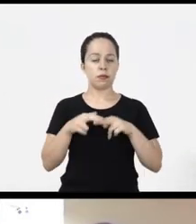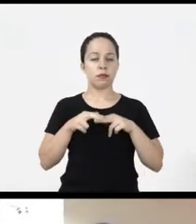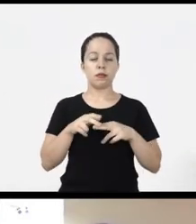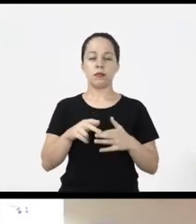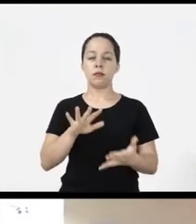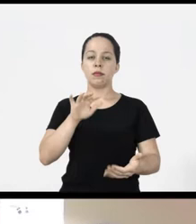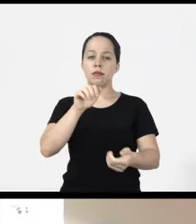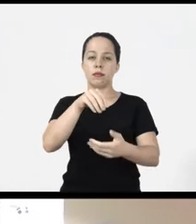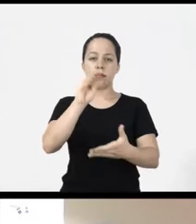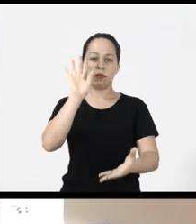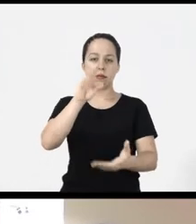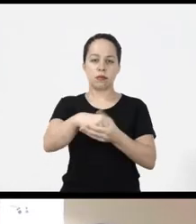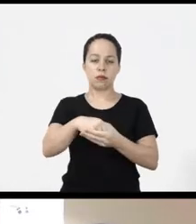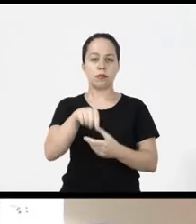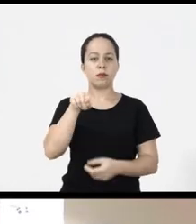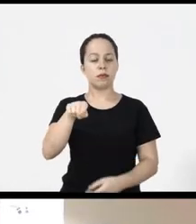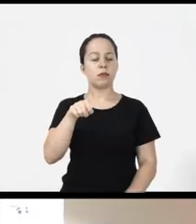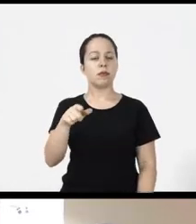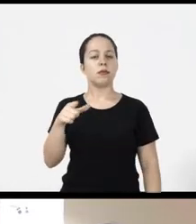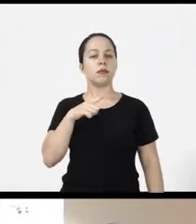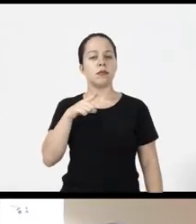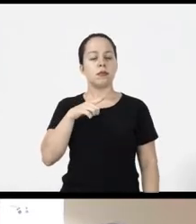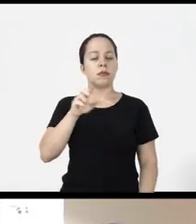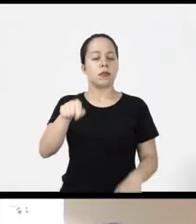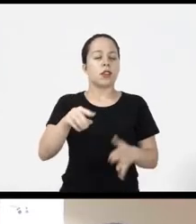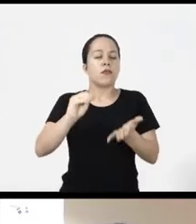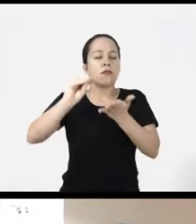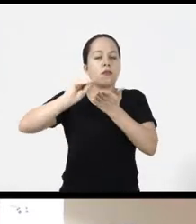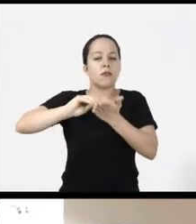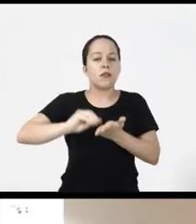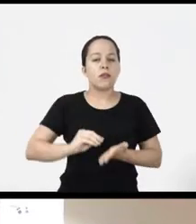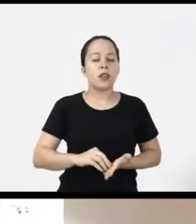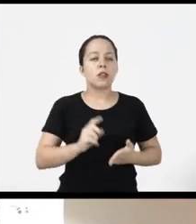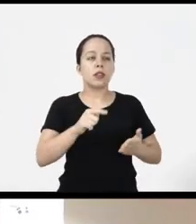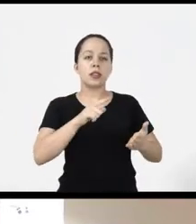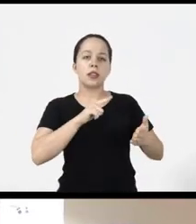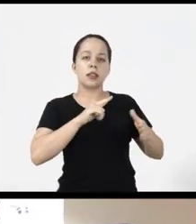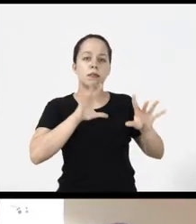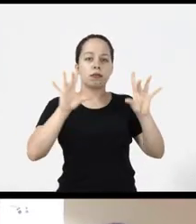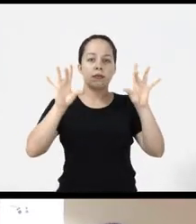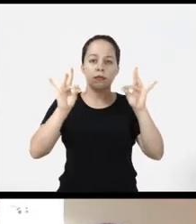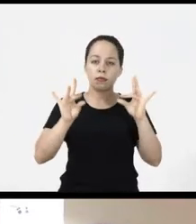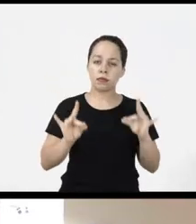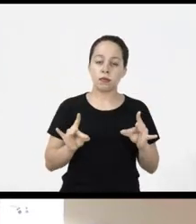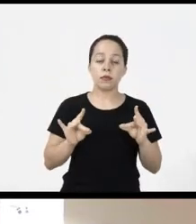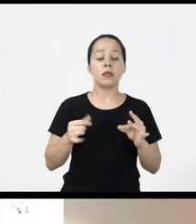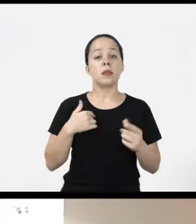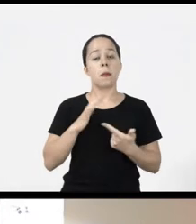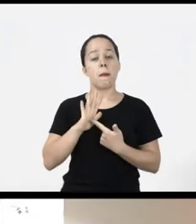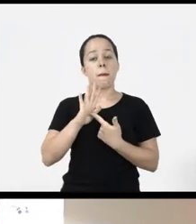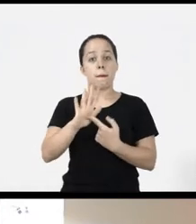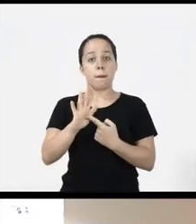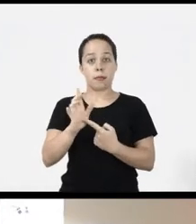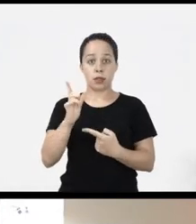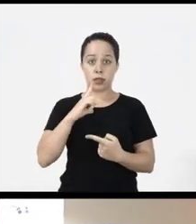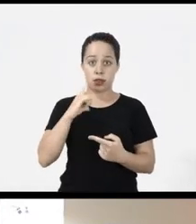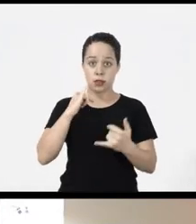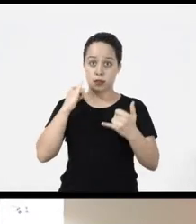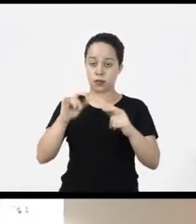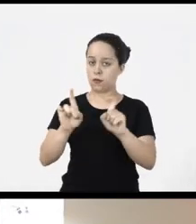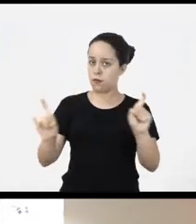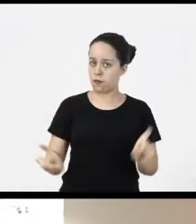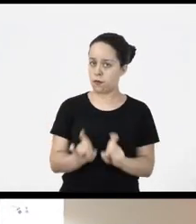deterritorialized entity As Pierre Lévy says and when I talk about virtuality in computing it